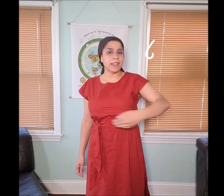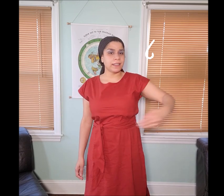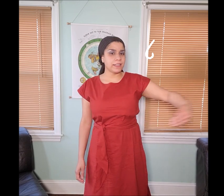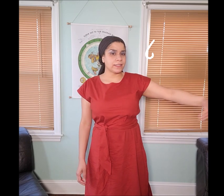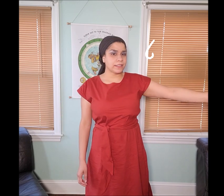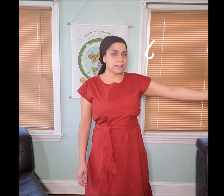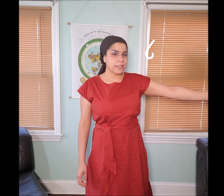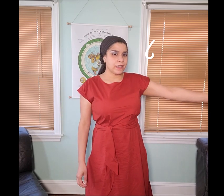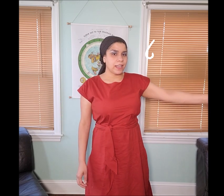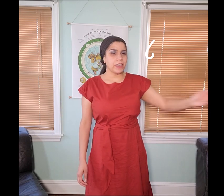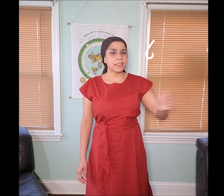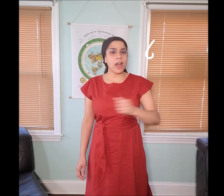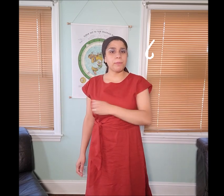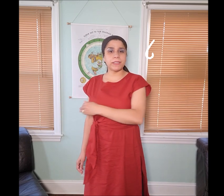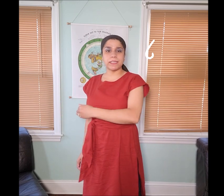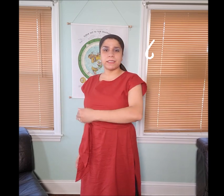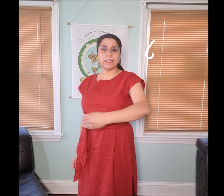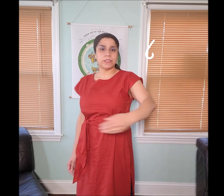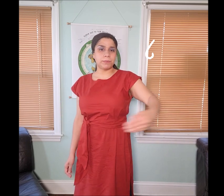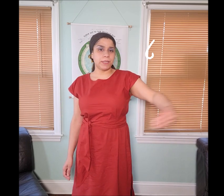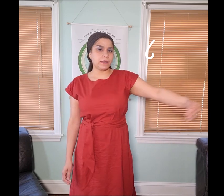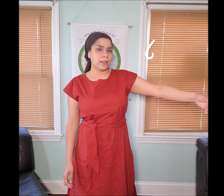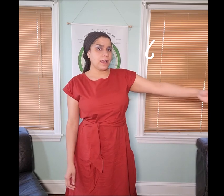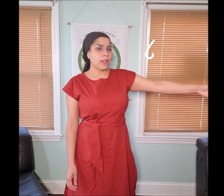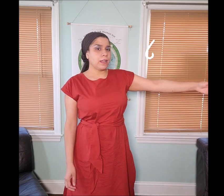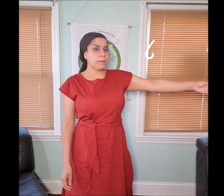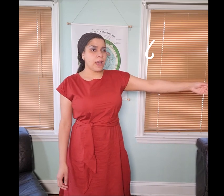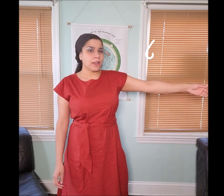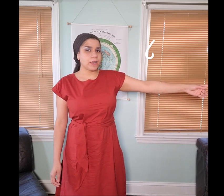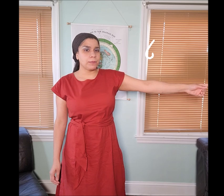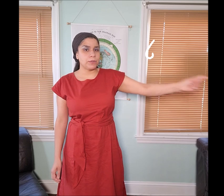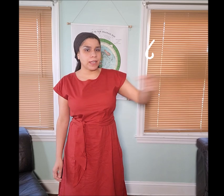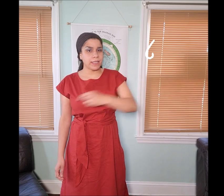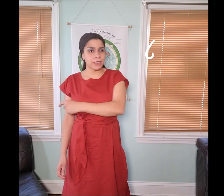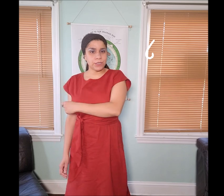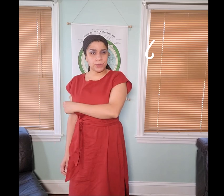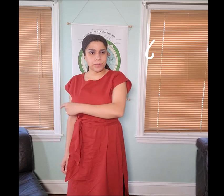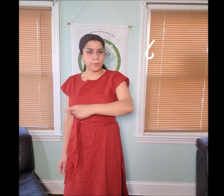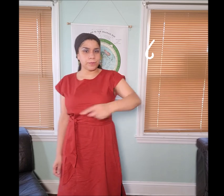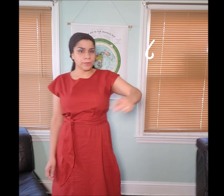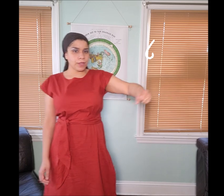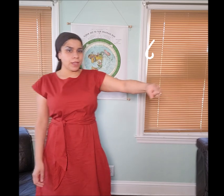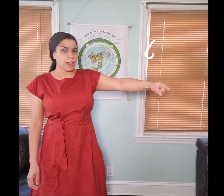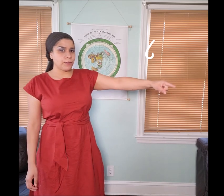like this. It's opposite to “beyth”. "Lamad" communicates to, toward.